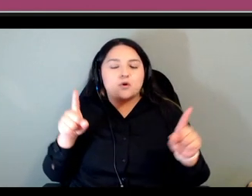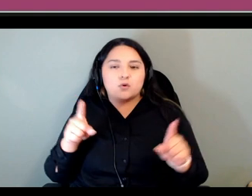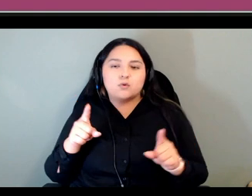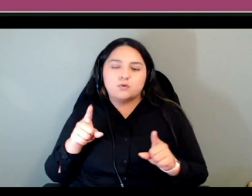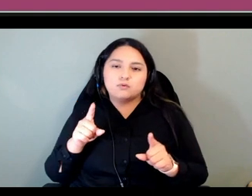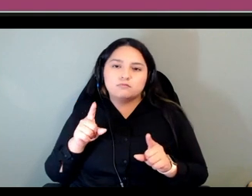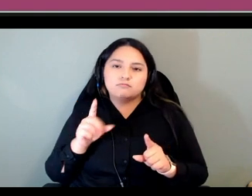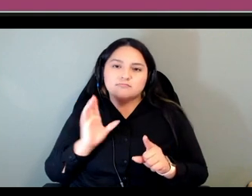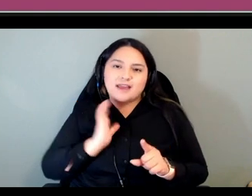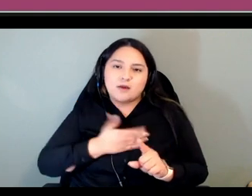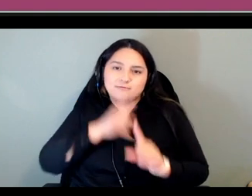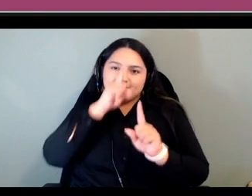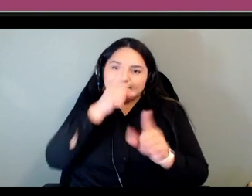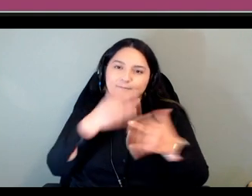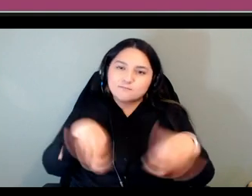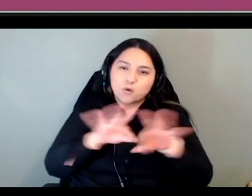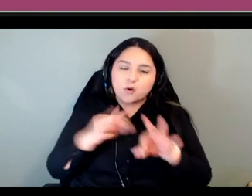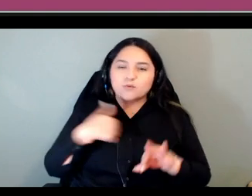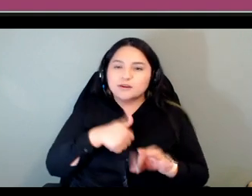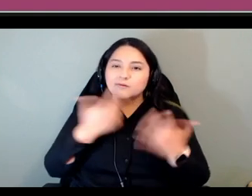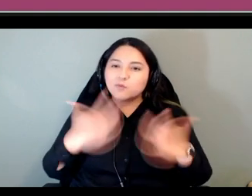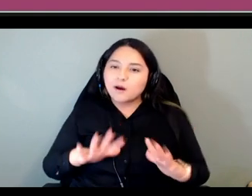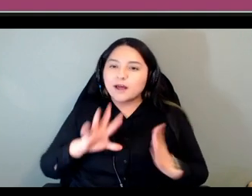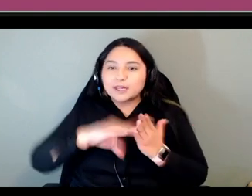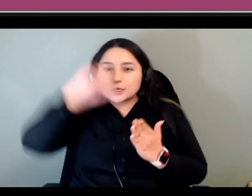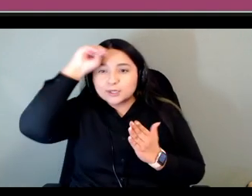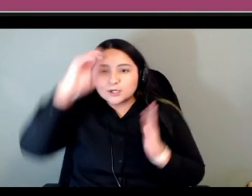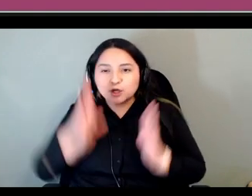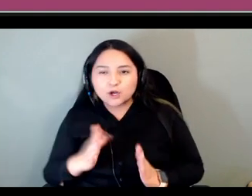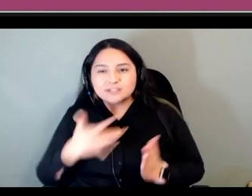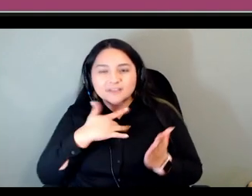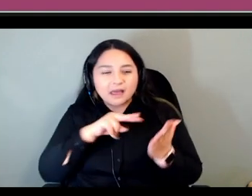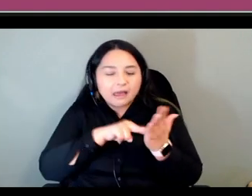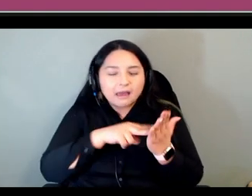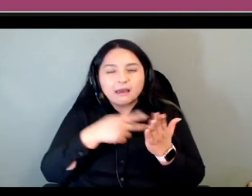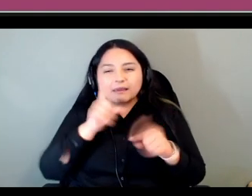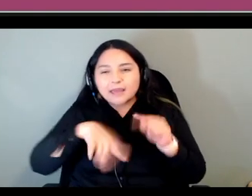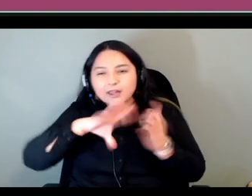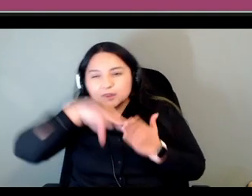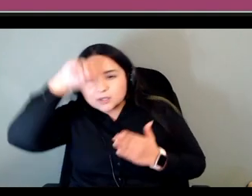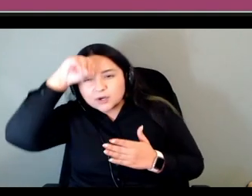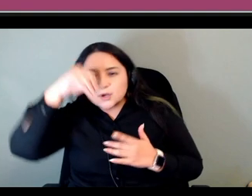not to get bogged down like um olivia was saying earlier with linguistic terminology